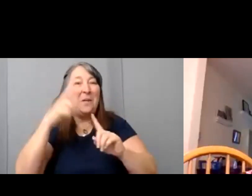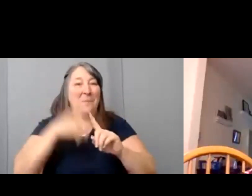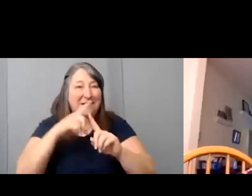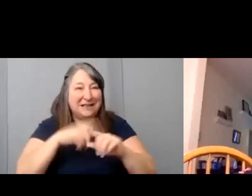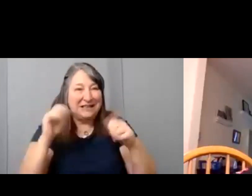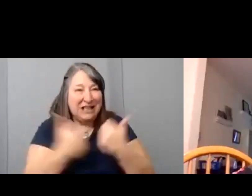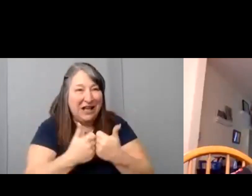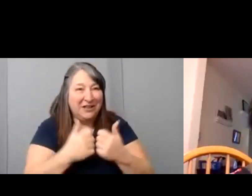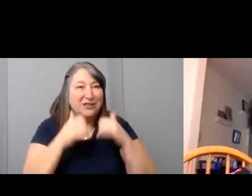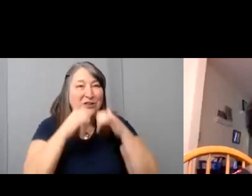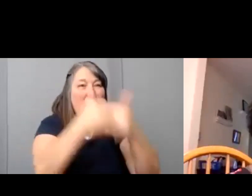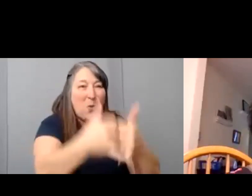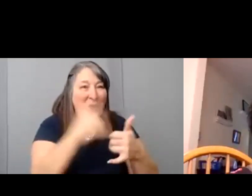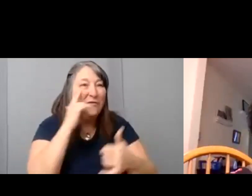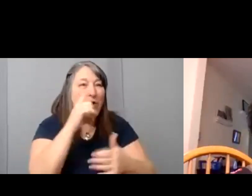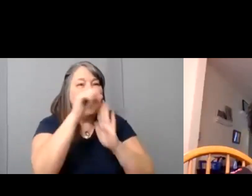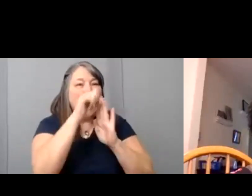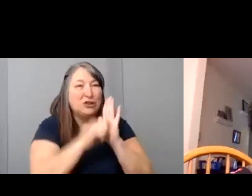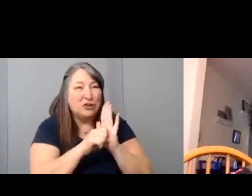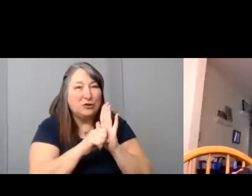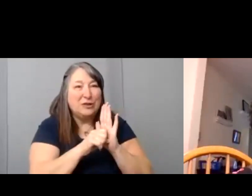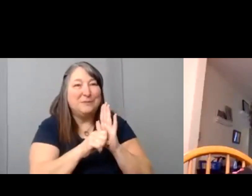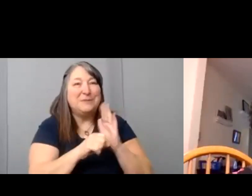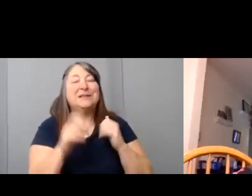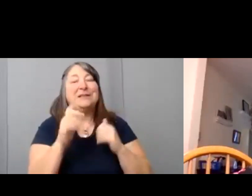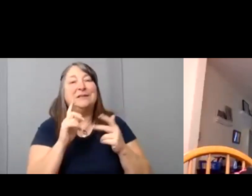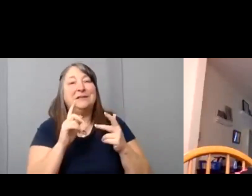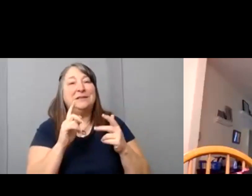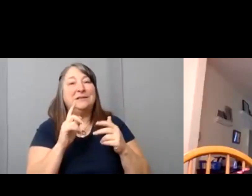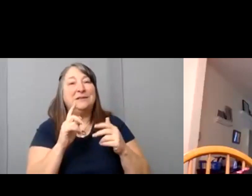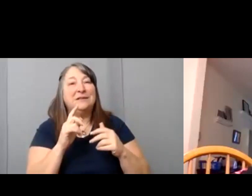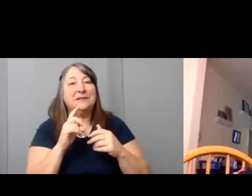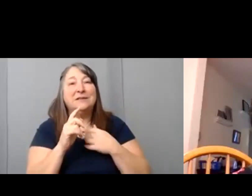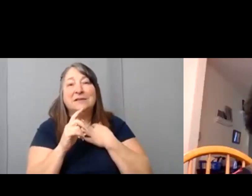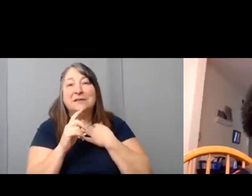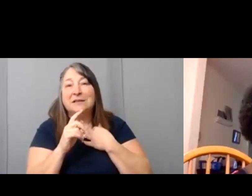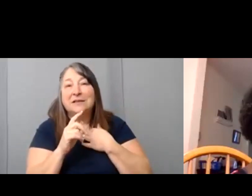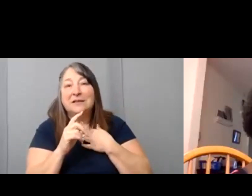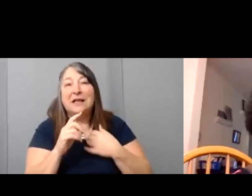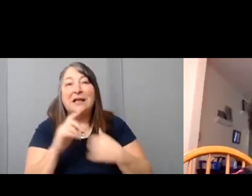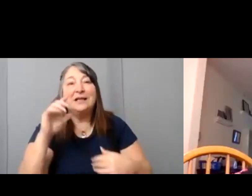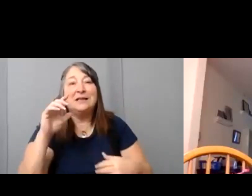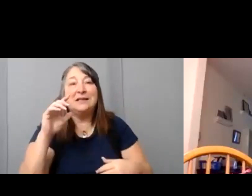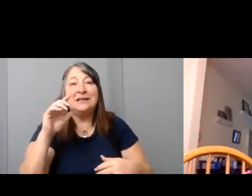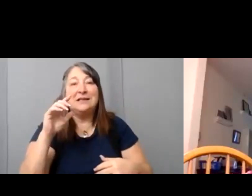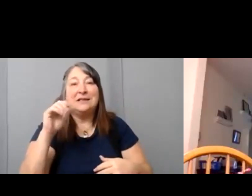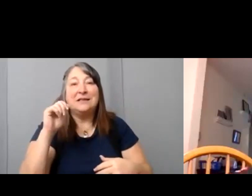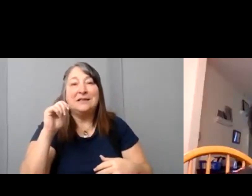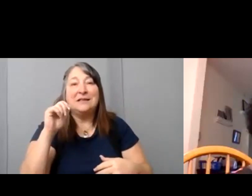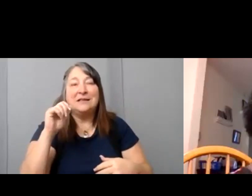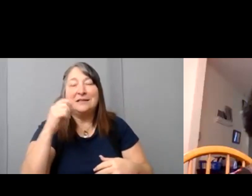for her script “The A Doesn’t Stand for Accessible”